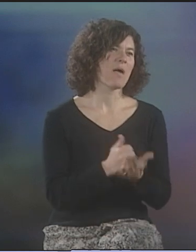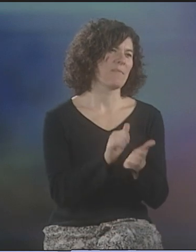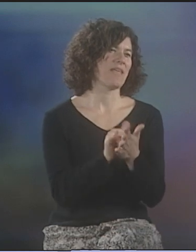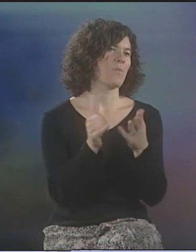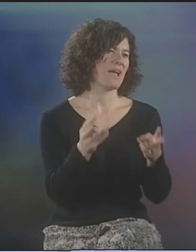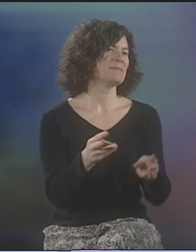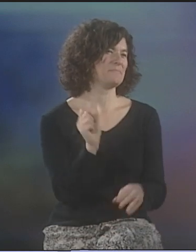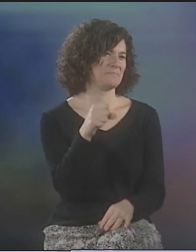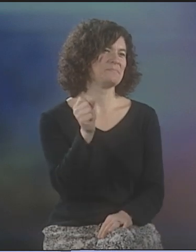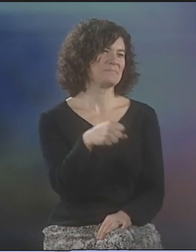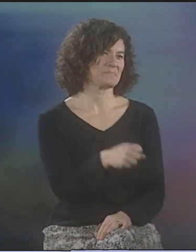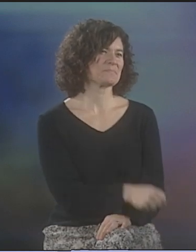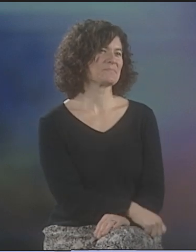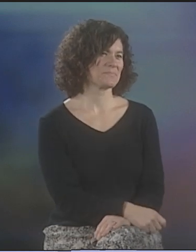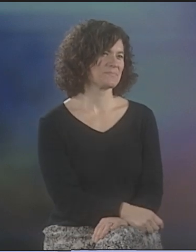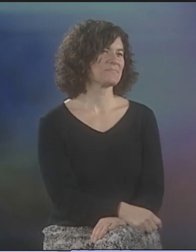OF COURSE, IT WOULD HELP IN THAT PARTICULAR WAY.